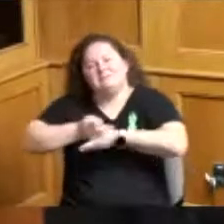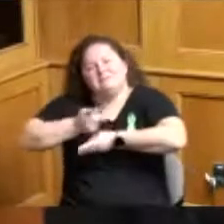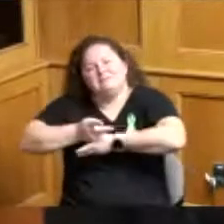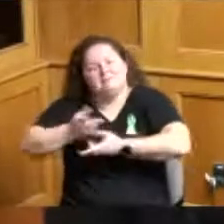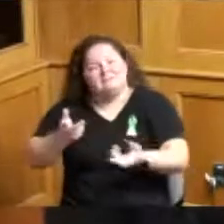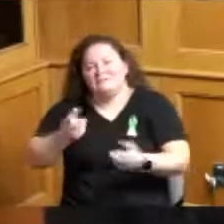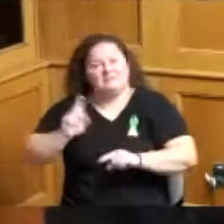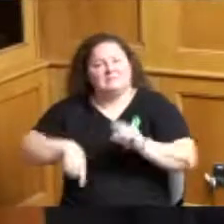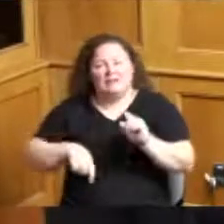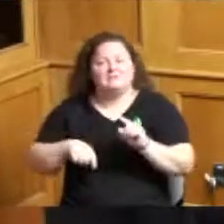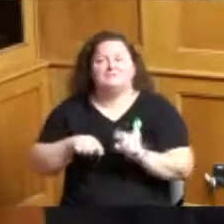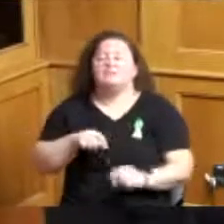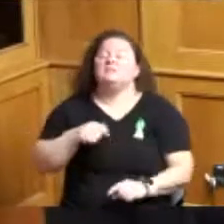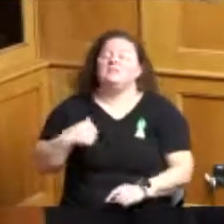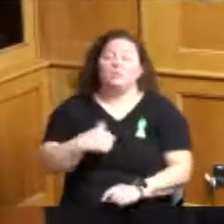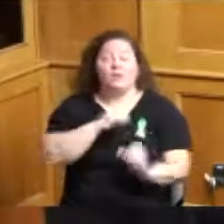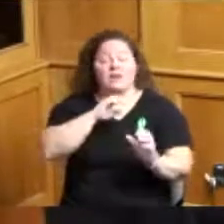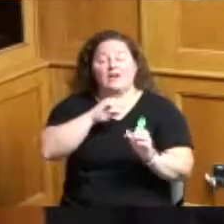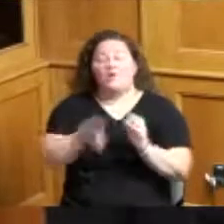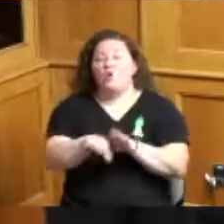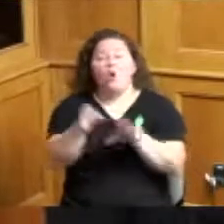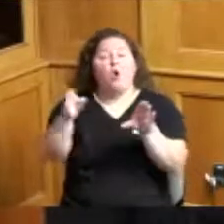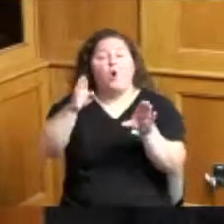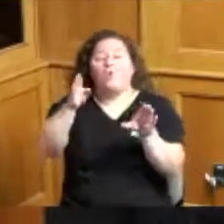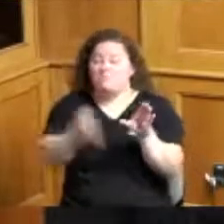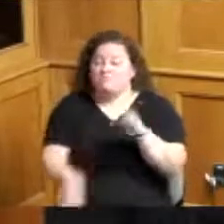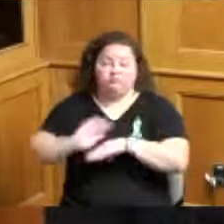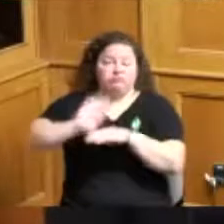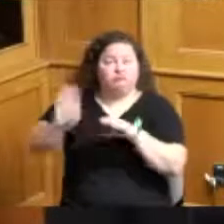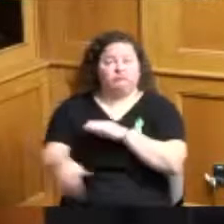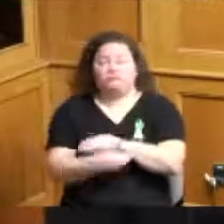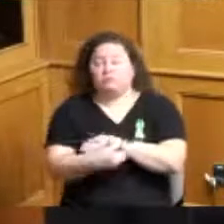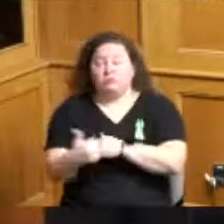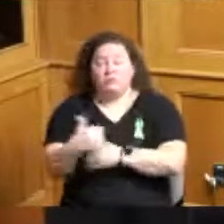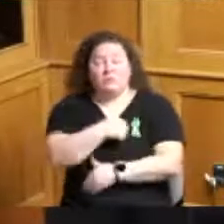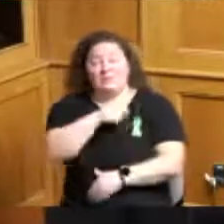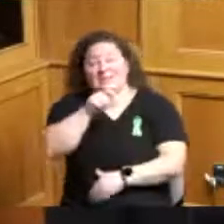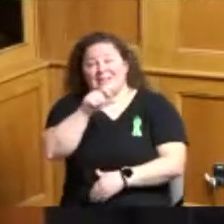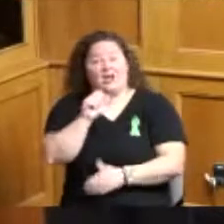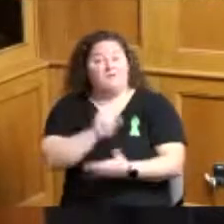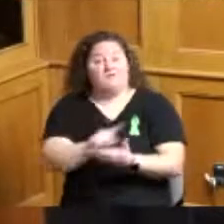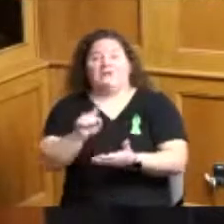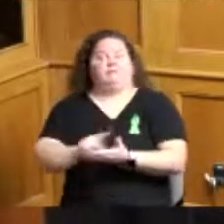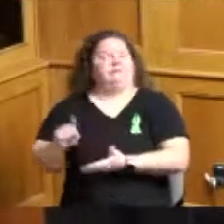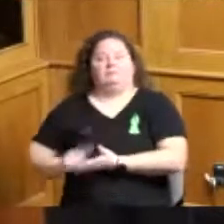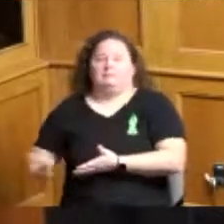we're 24 7 and we have to have nursing care in a ratio to to keep people safe